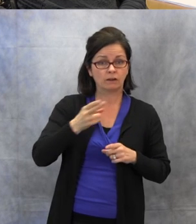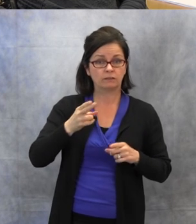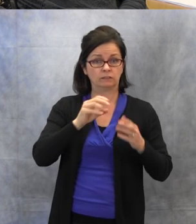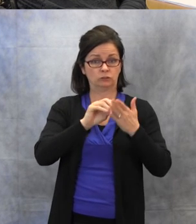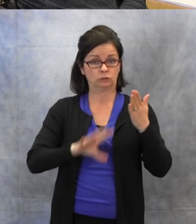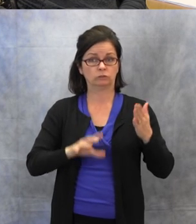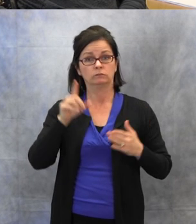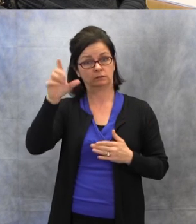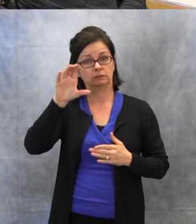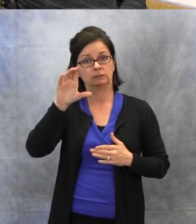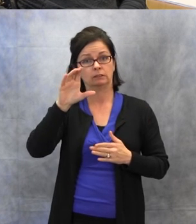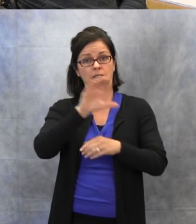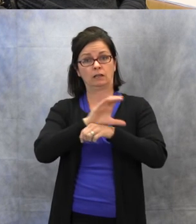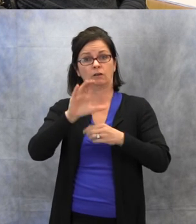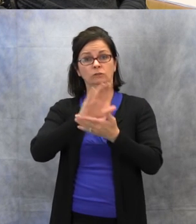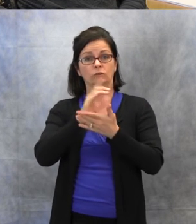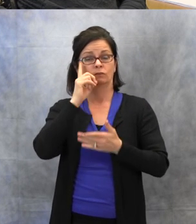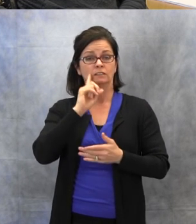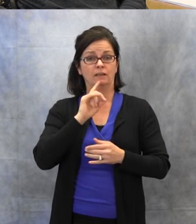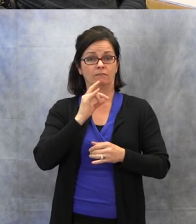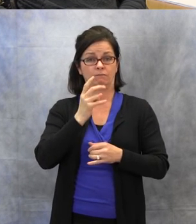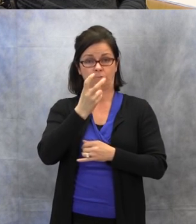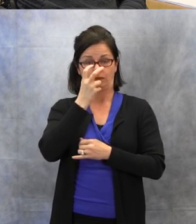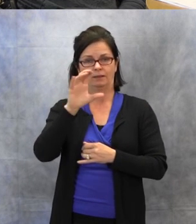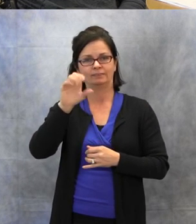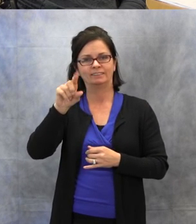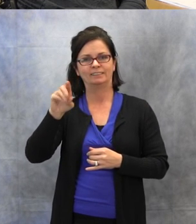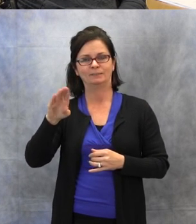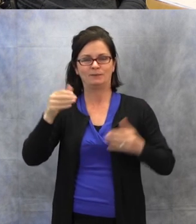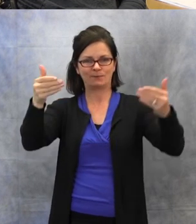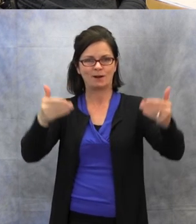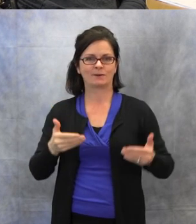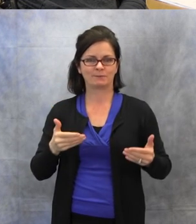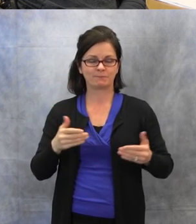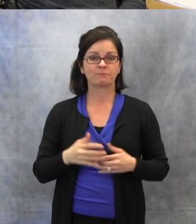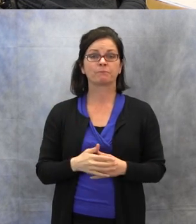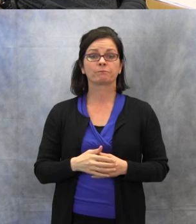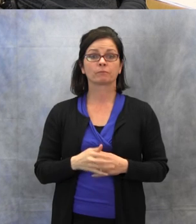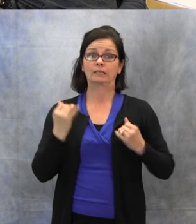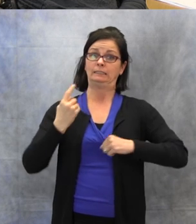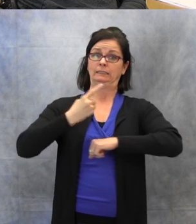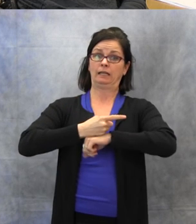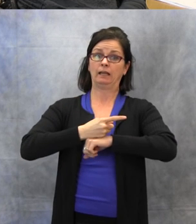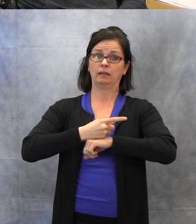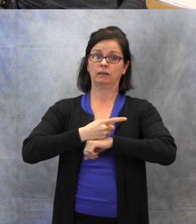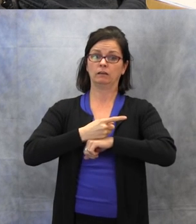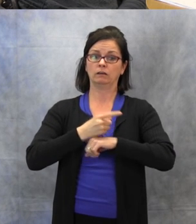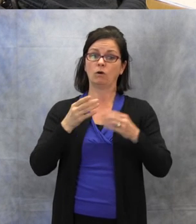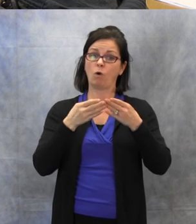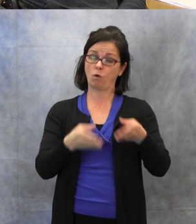at the Colorado School for the Deaf and the Blind. Welcome. Today's overview, we're going to cover